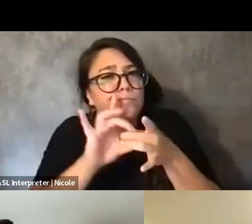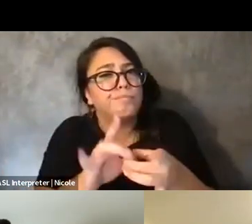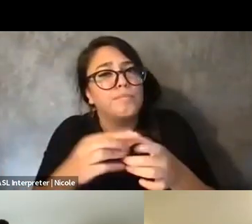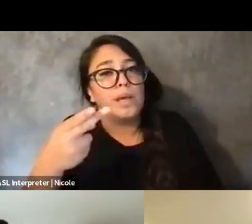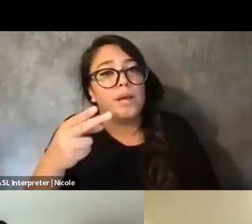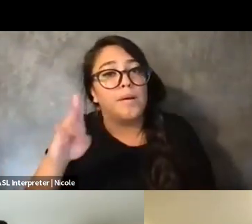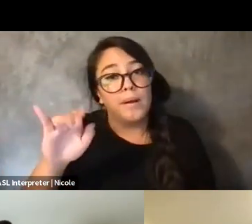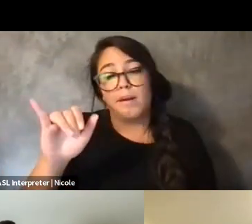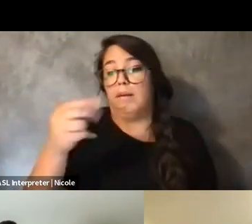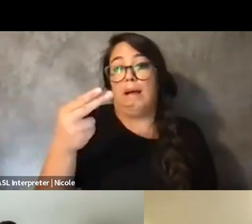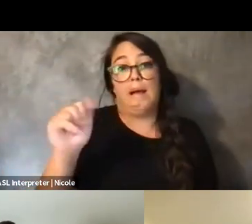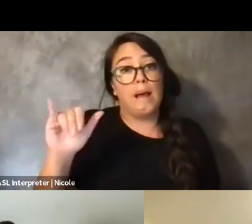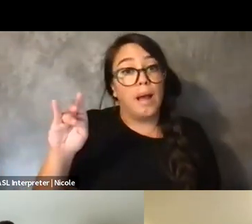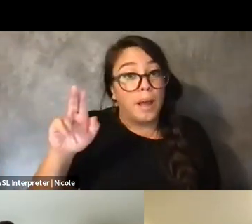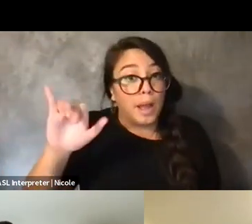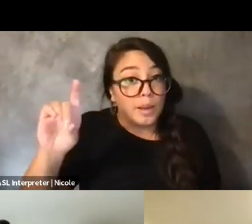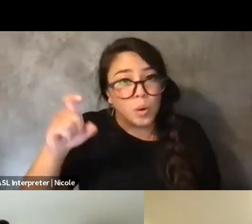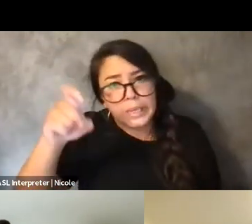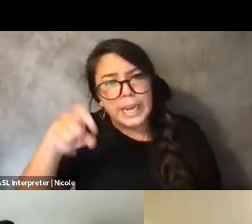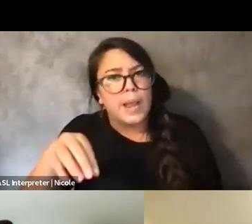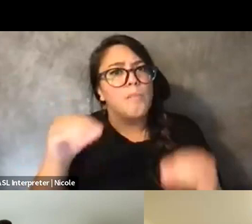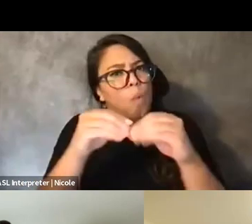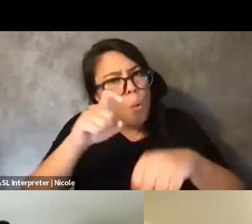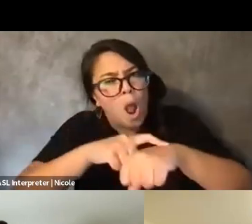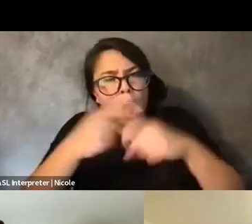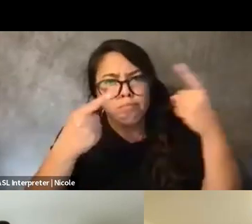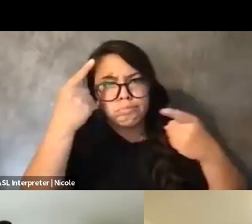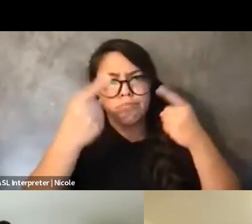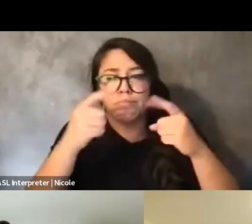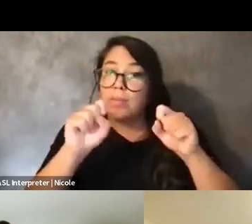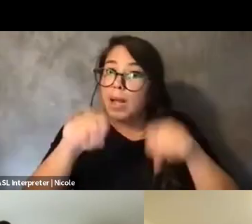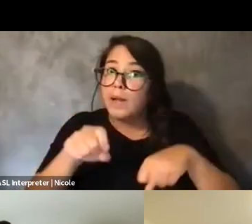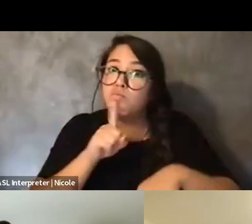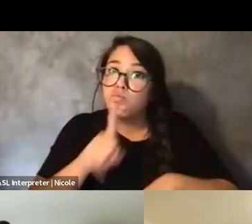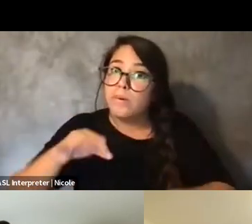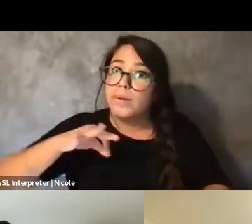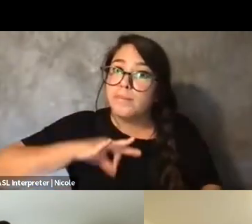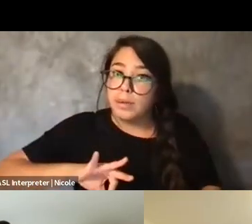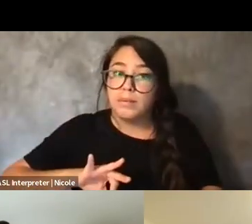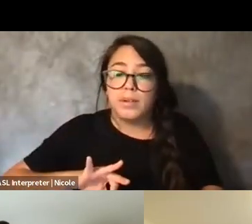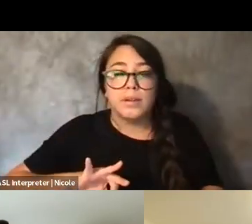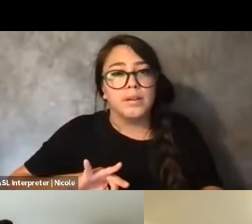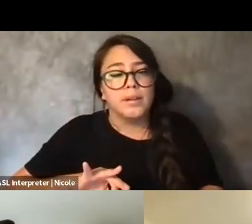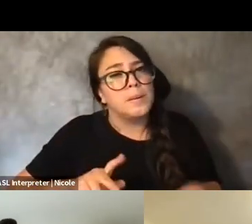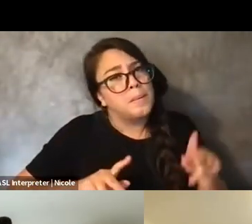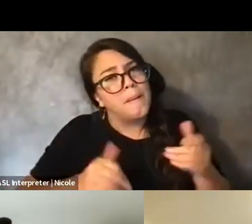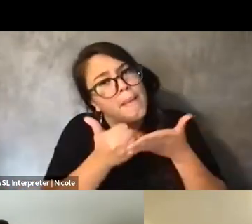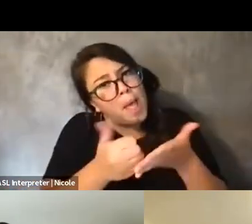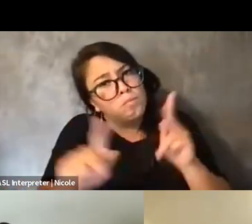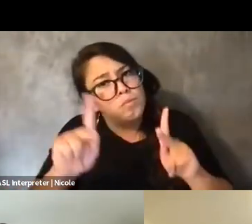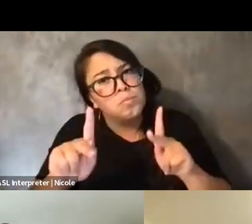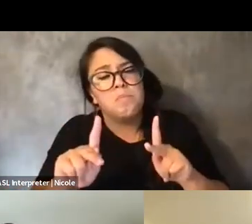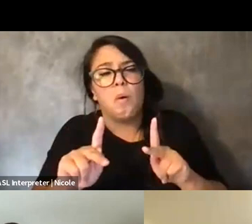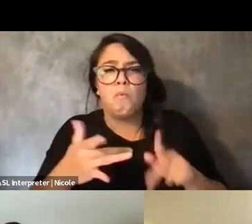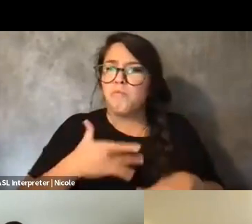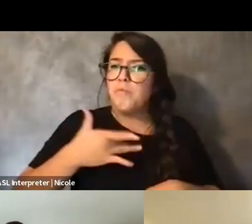Like, just people feel so seen and that's what's important to me.